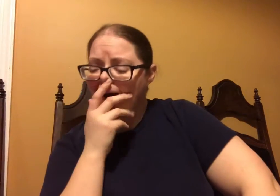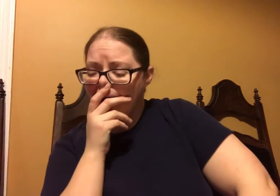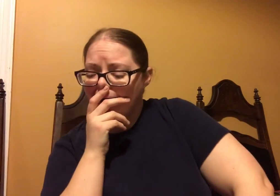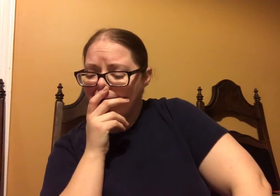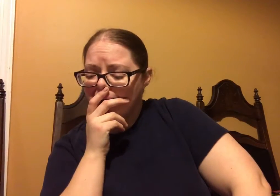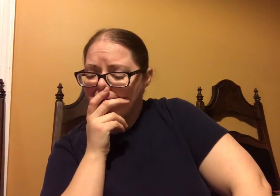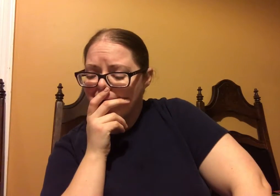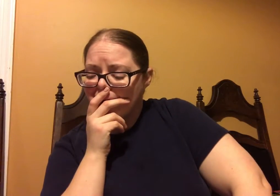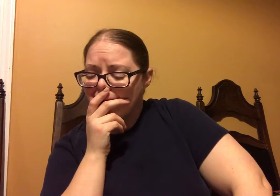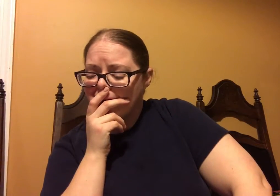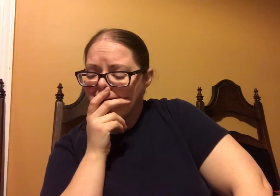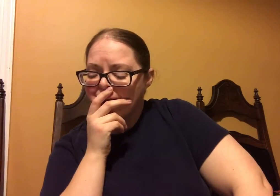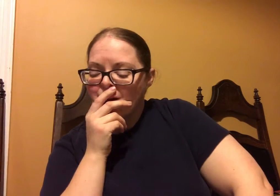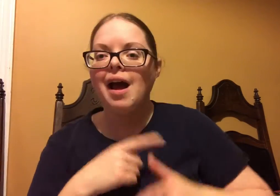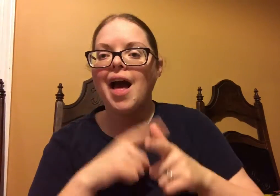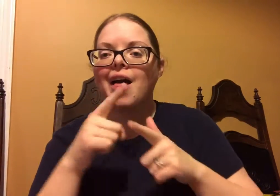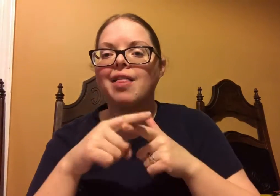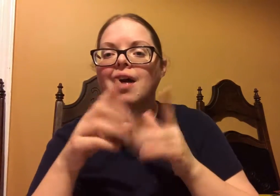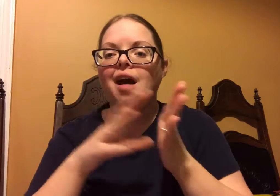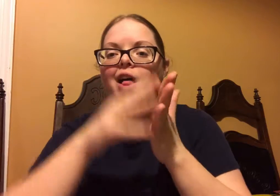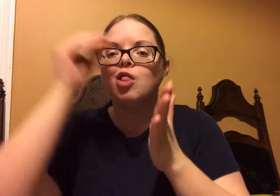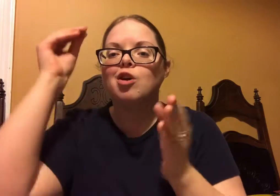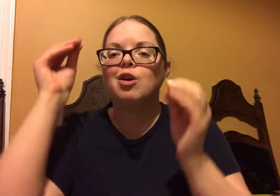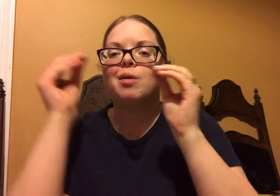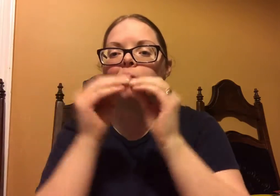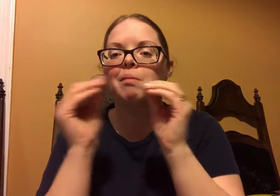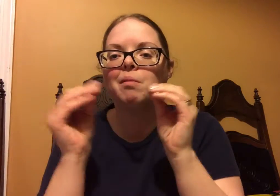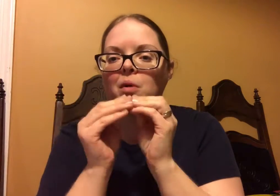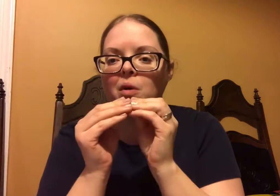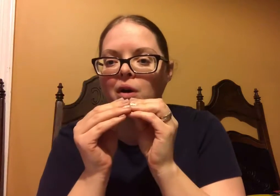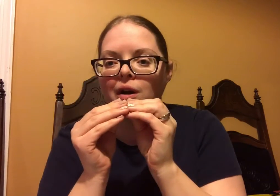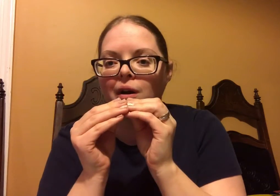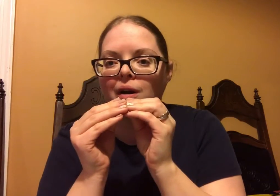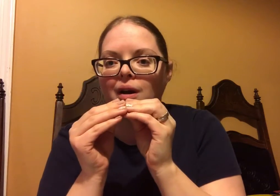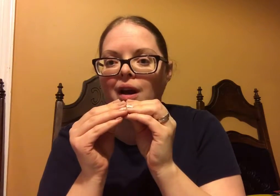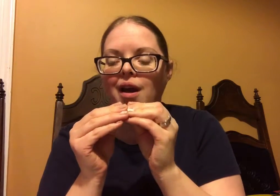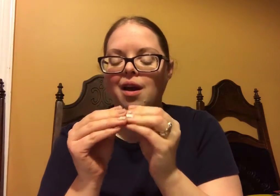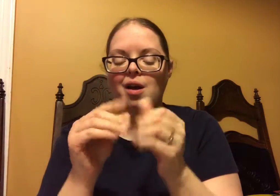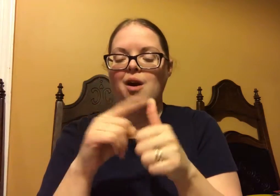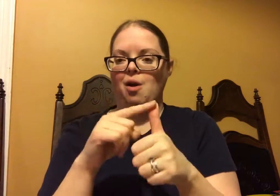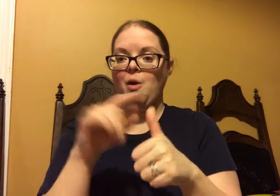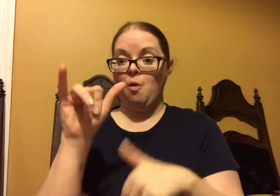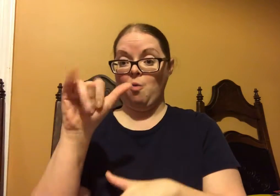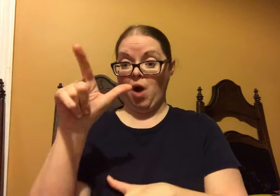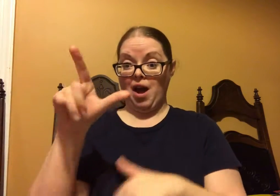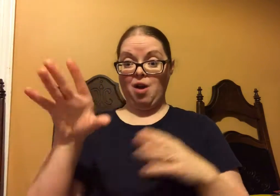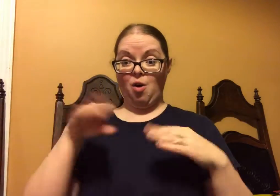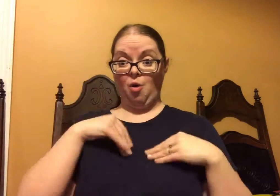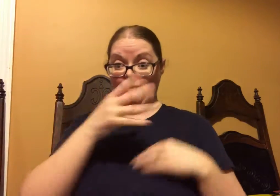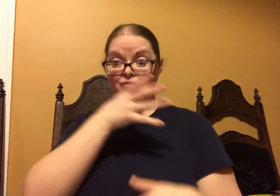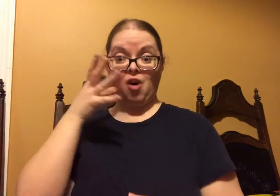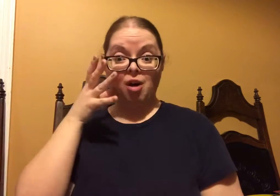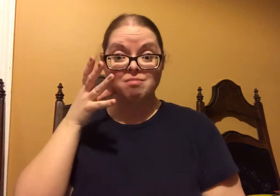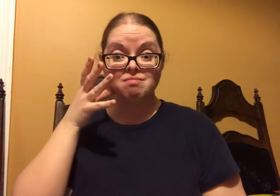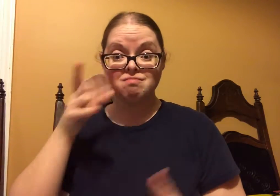It just...I can't...I can't it's so cool! And I kept learning more.